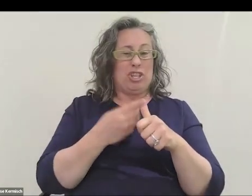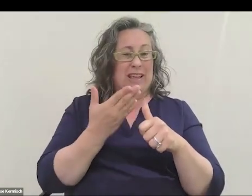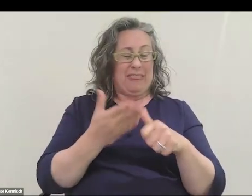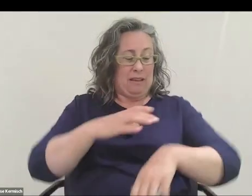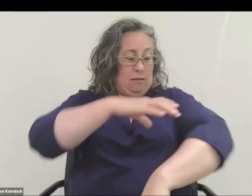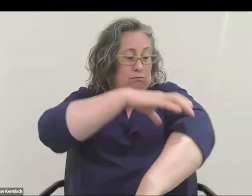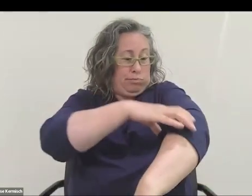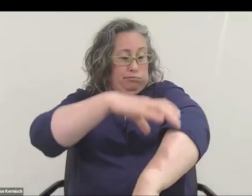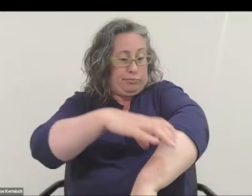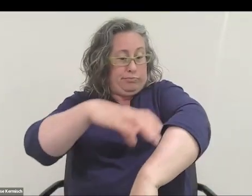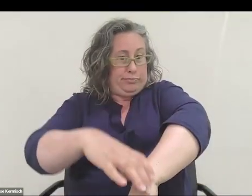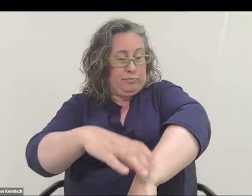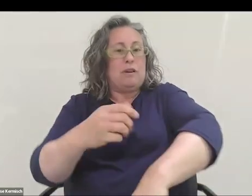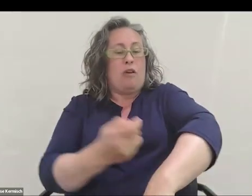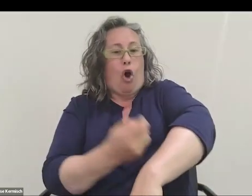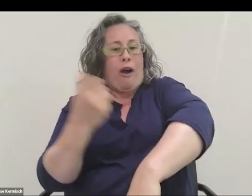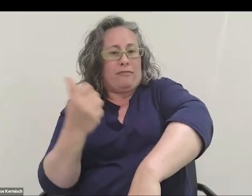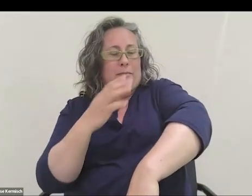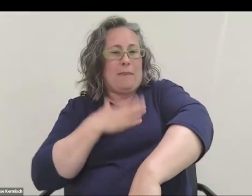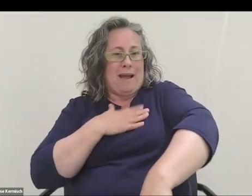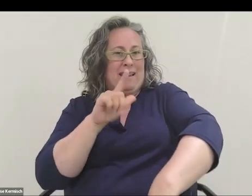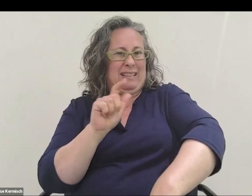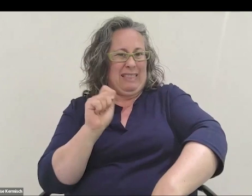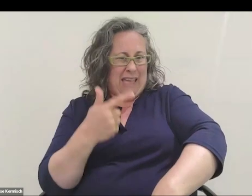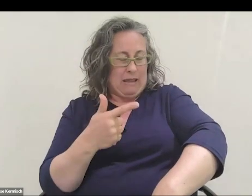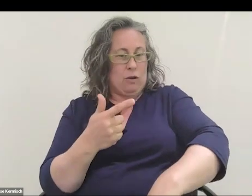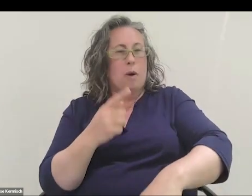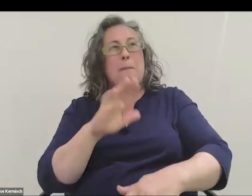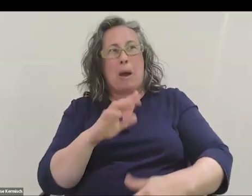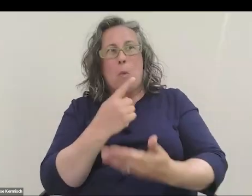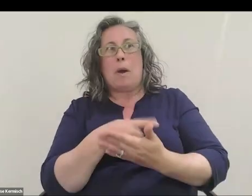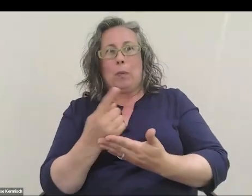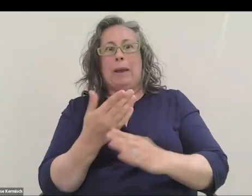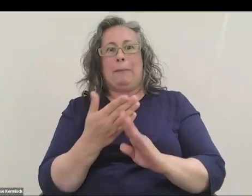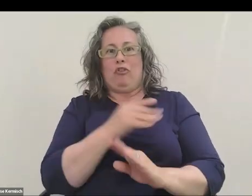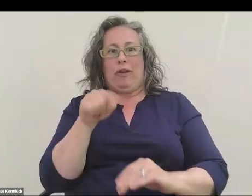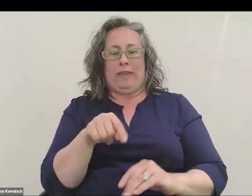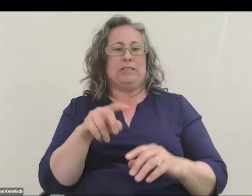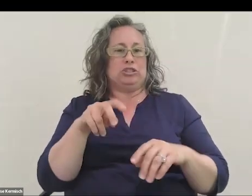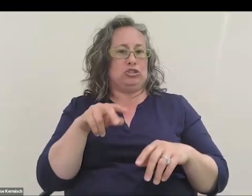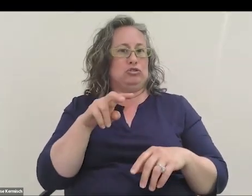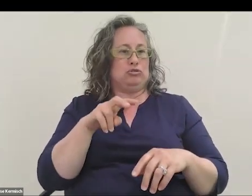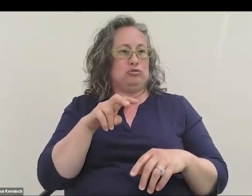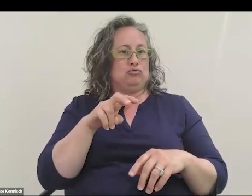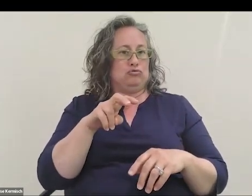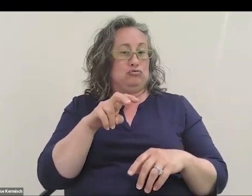that I showed you in the photo about a week before this trip. In fact, I asked them to take it off slightly early,